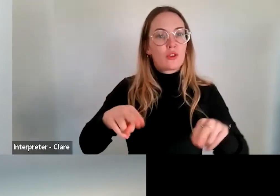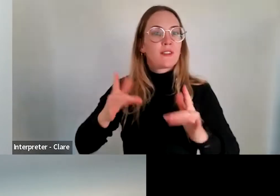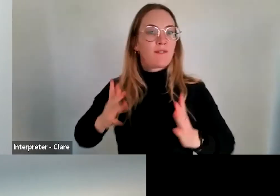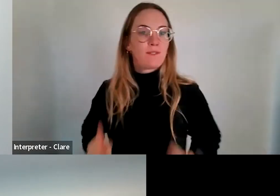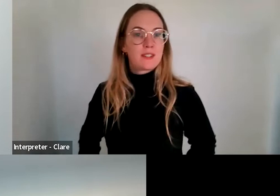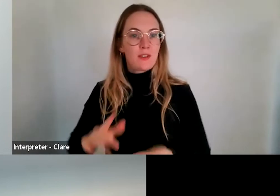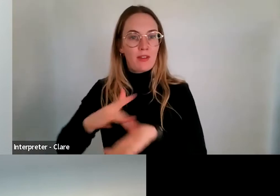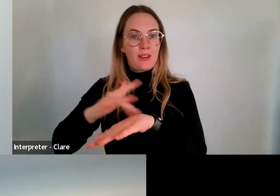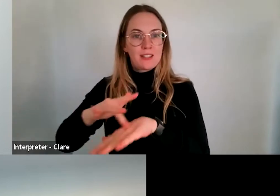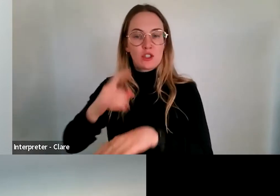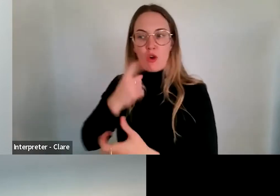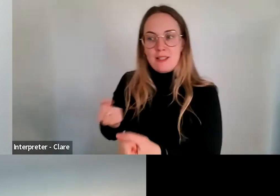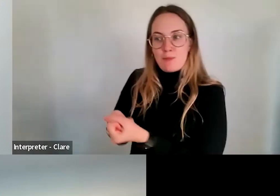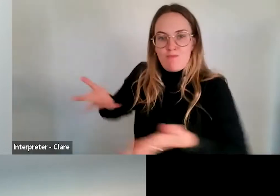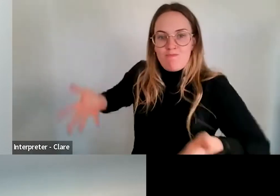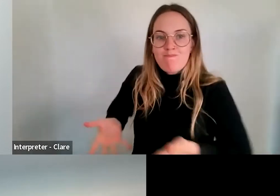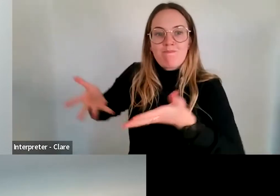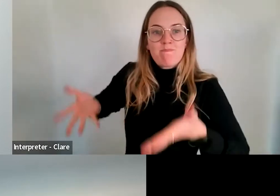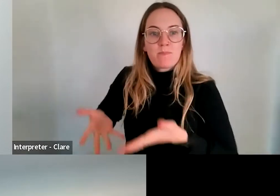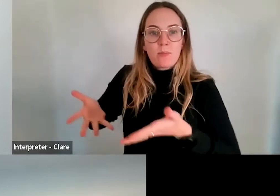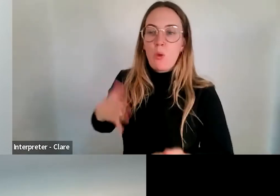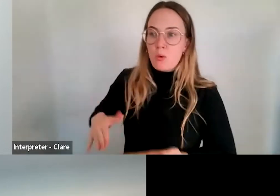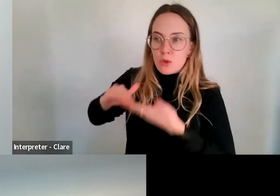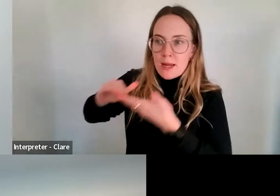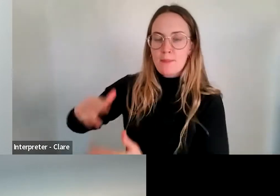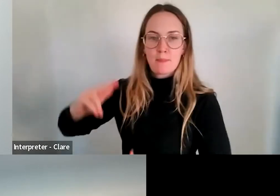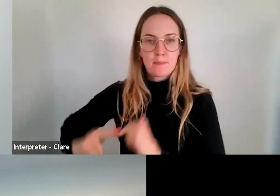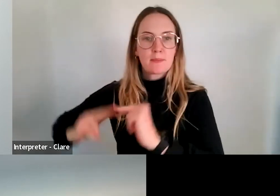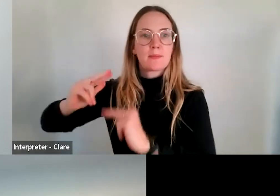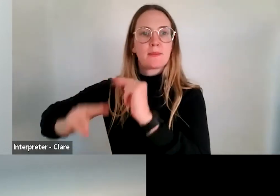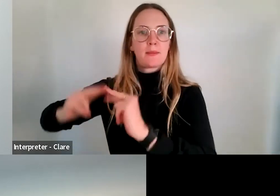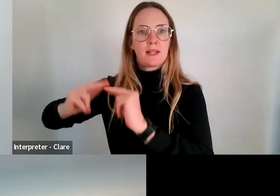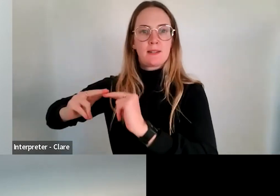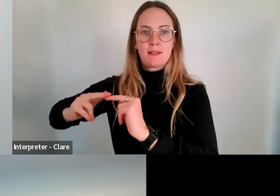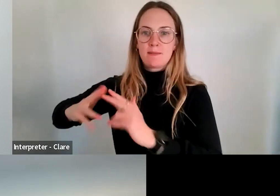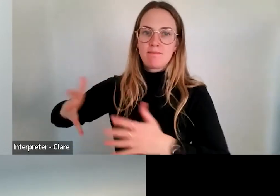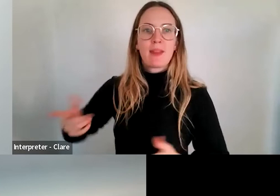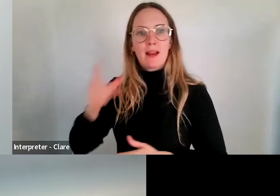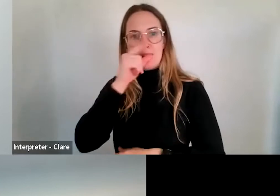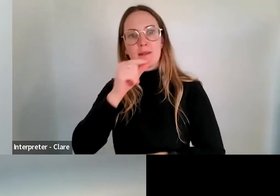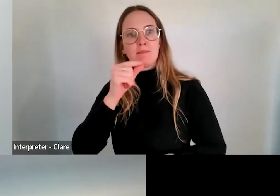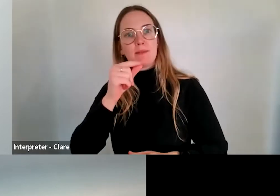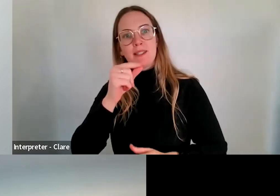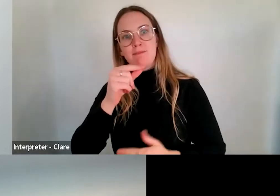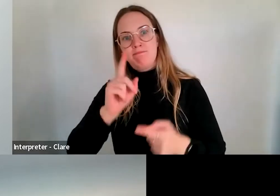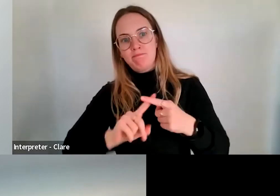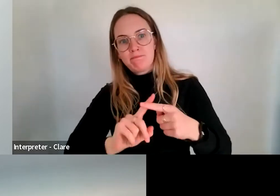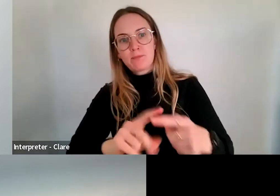activity, to reactivate, to help that capacity-building and growth into the future. And to build sustainability